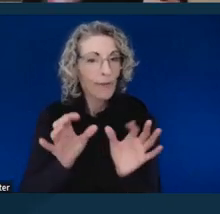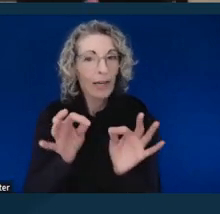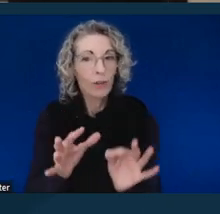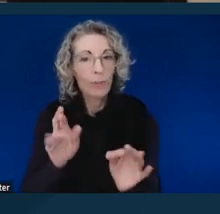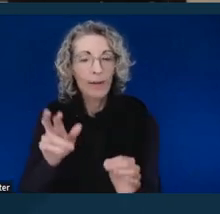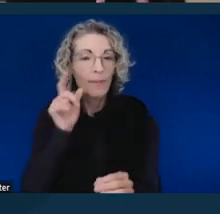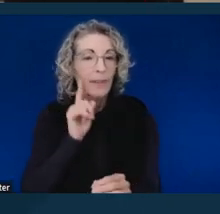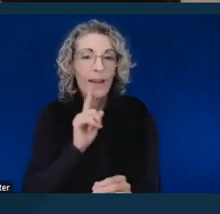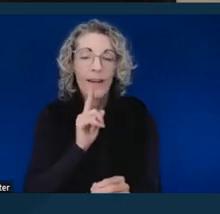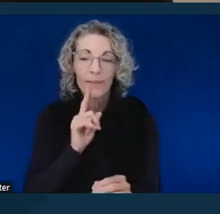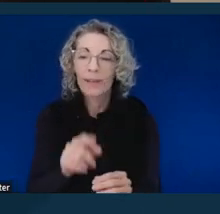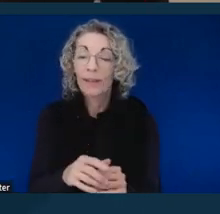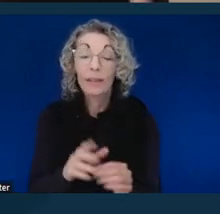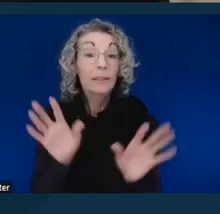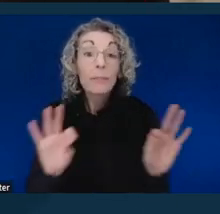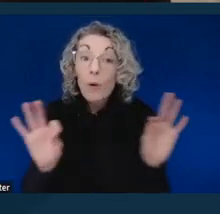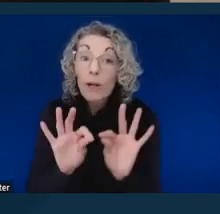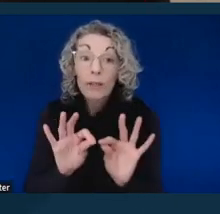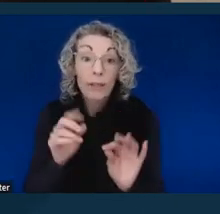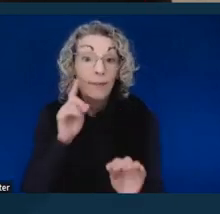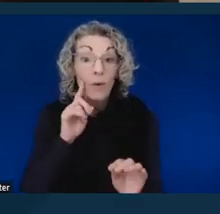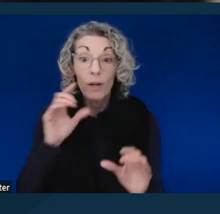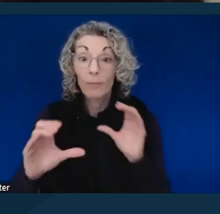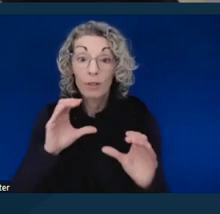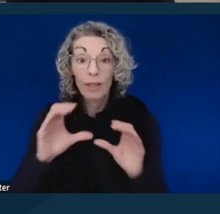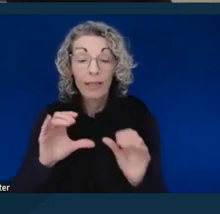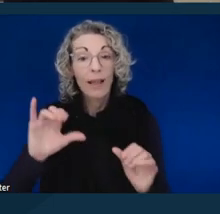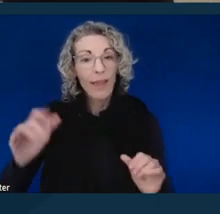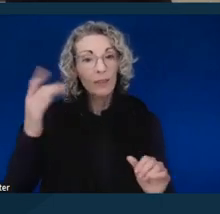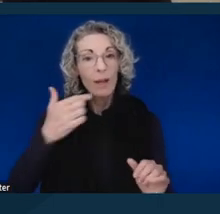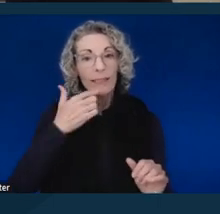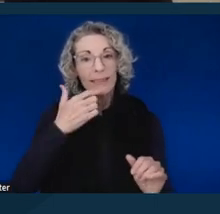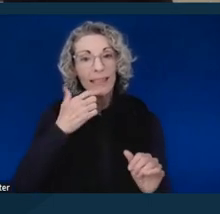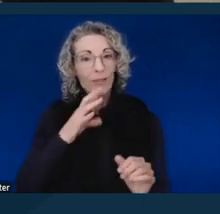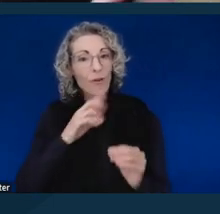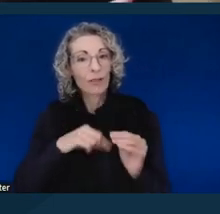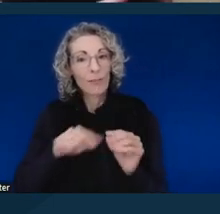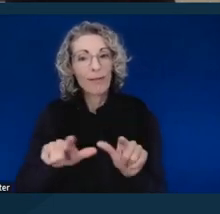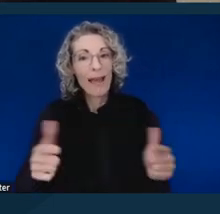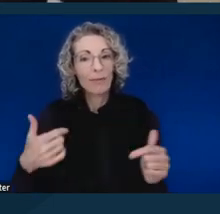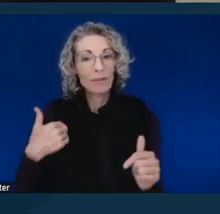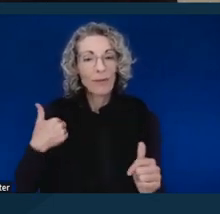It's so important for communication. And this is why I mentioned language earlier, because ASL,